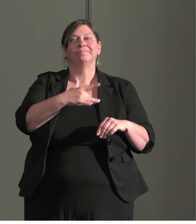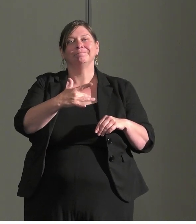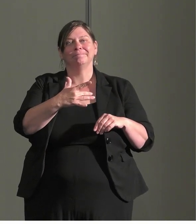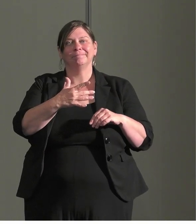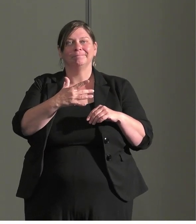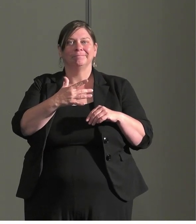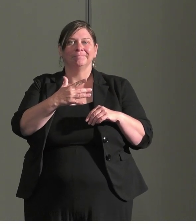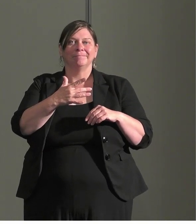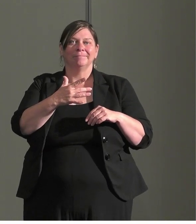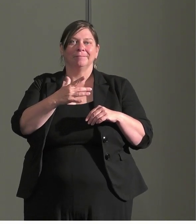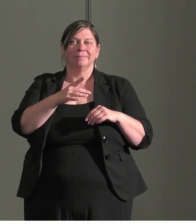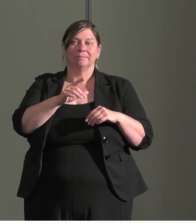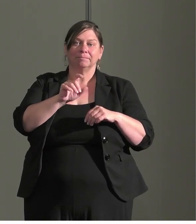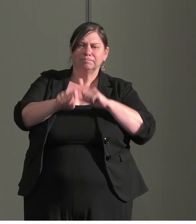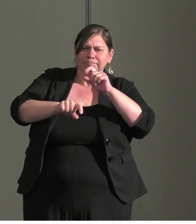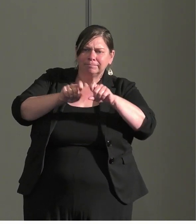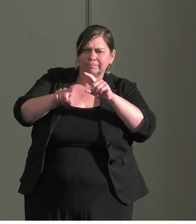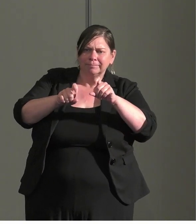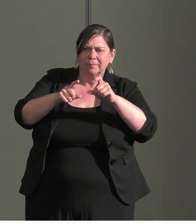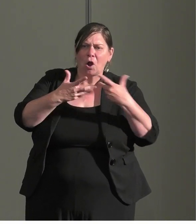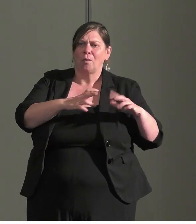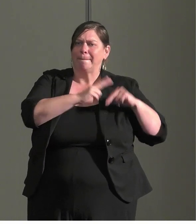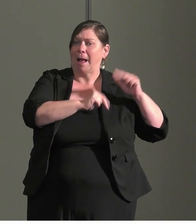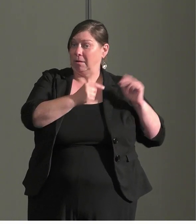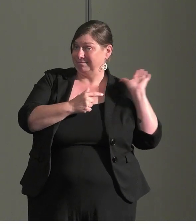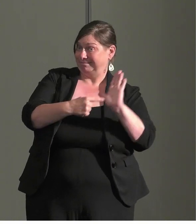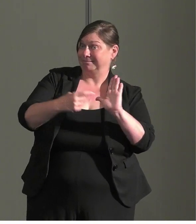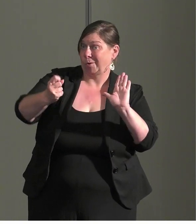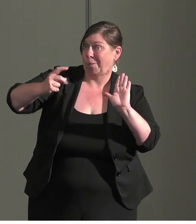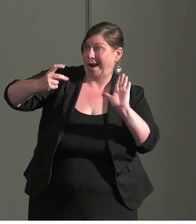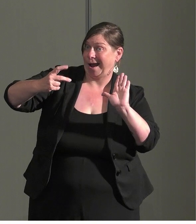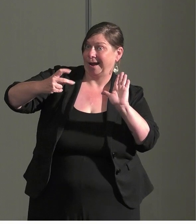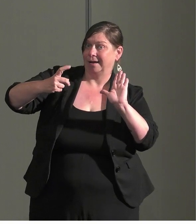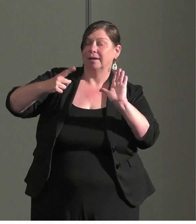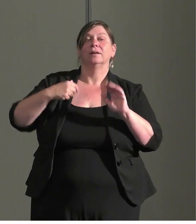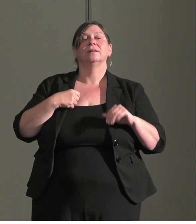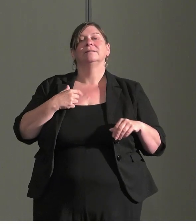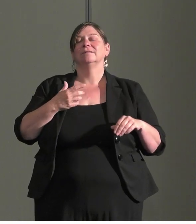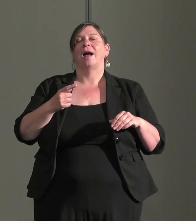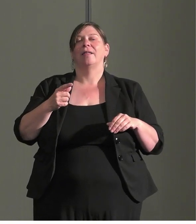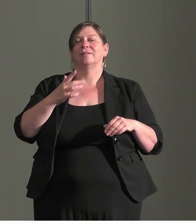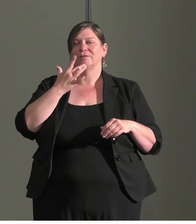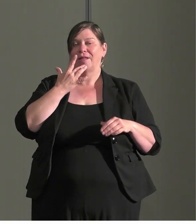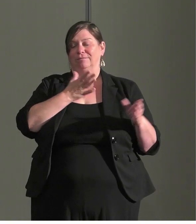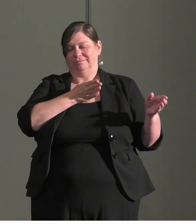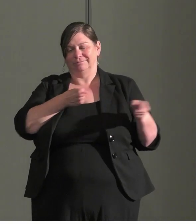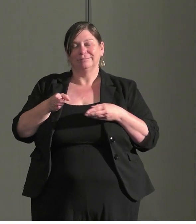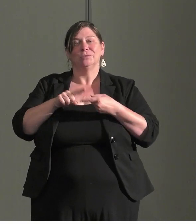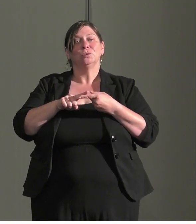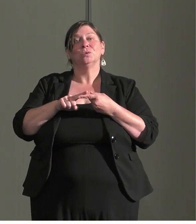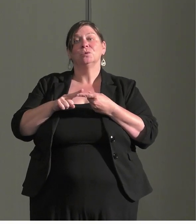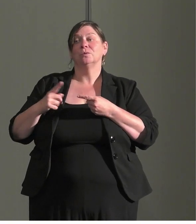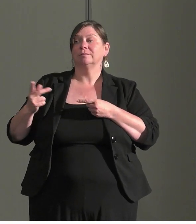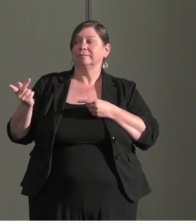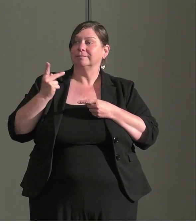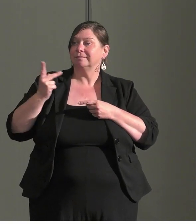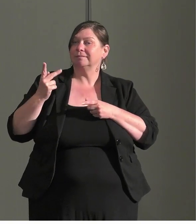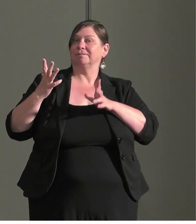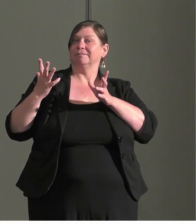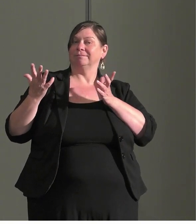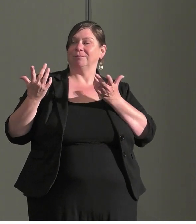consulted on something that is built to co-design, the users are participating in the build and